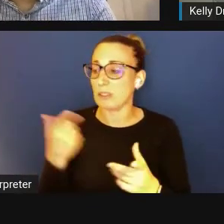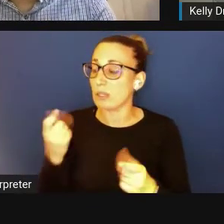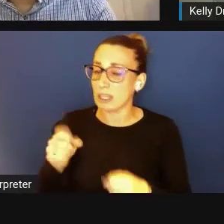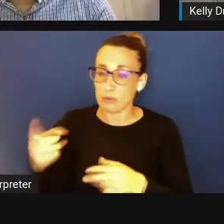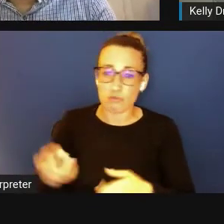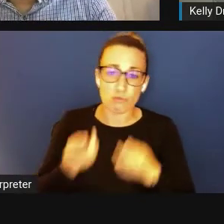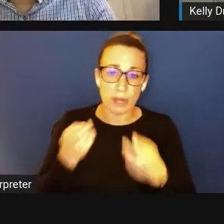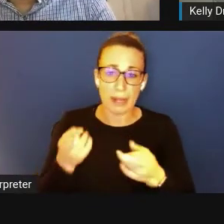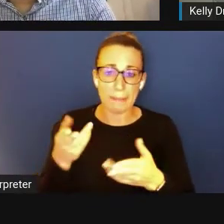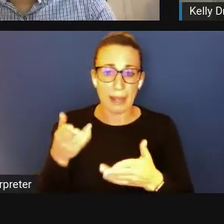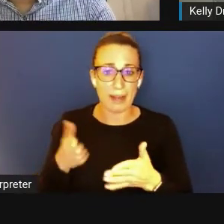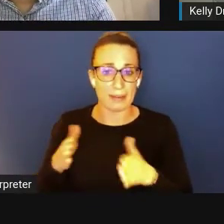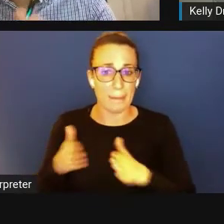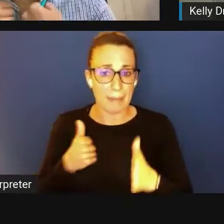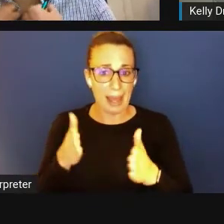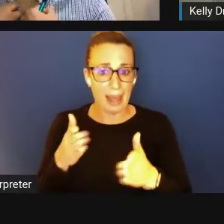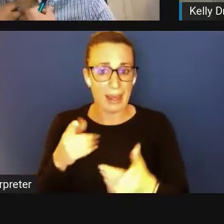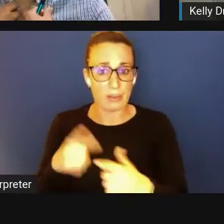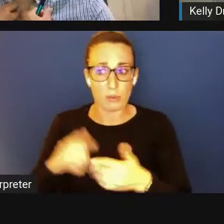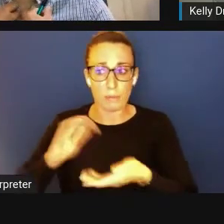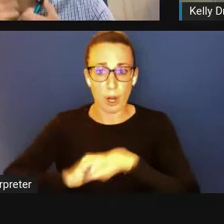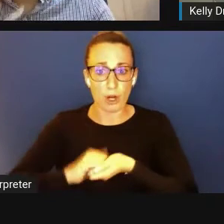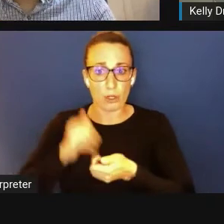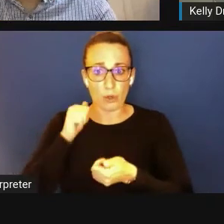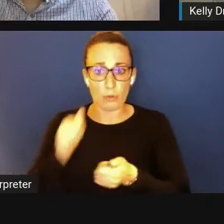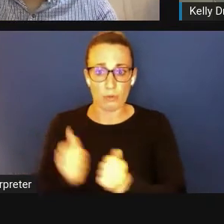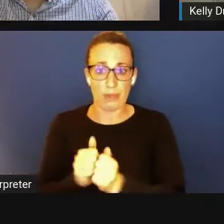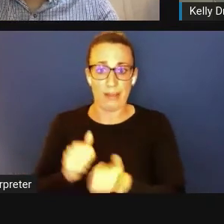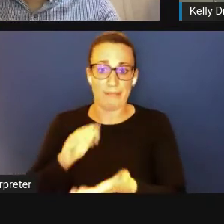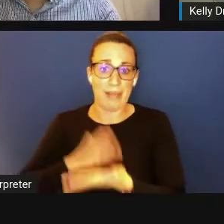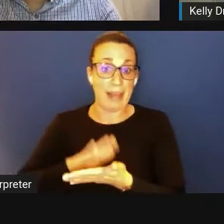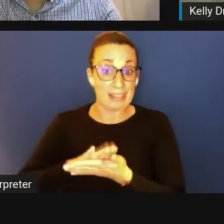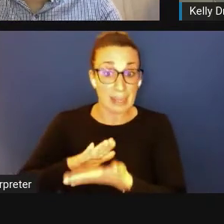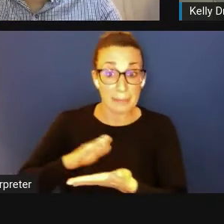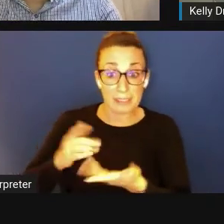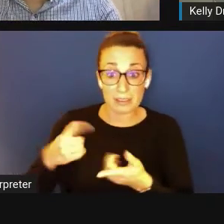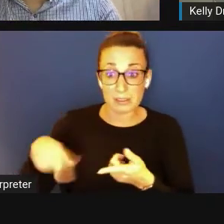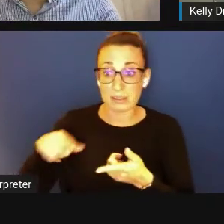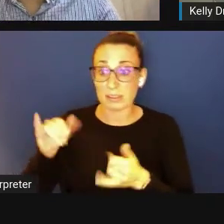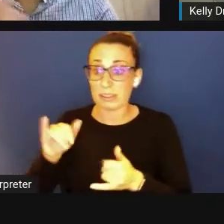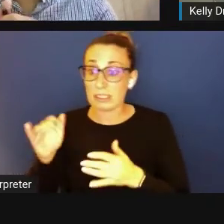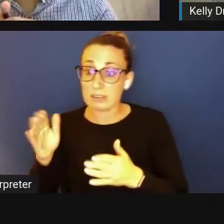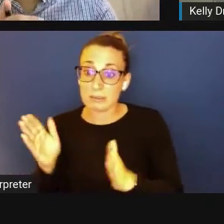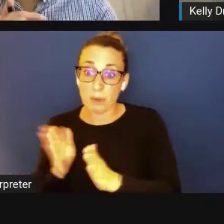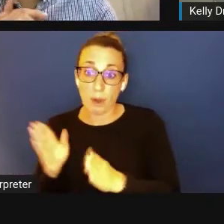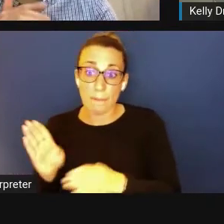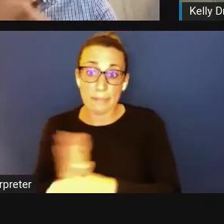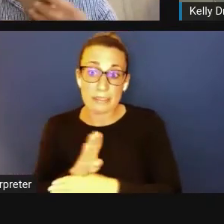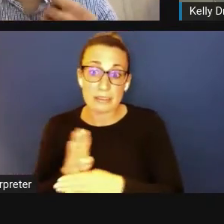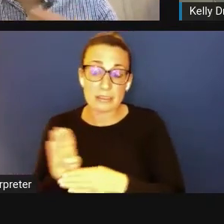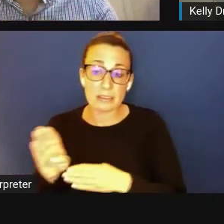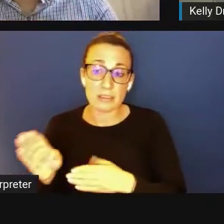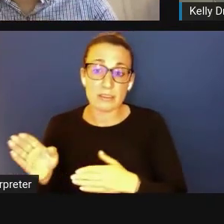with an academic institution?" So if you're a small business, like is there a playbook you could use,